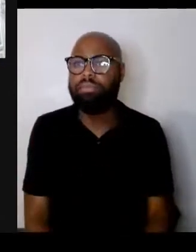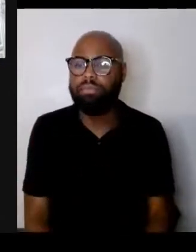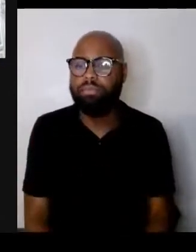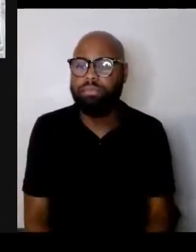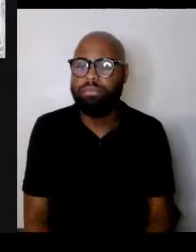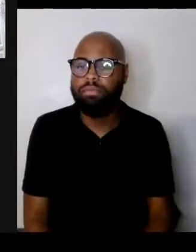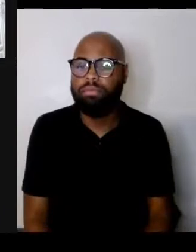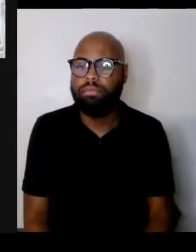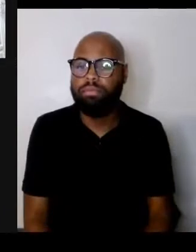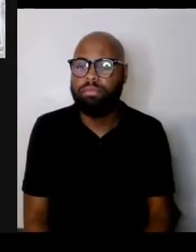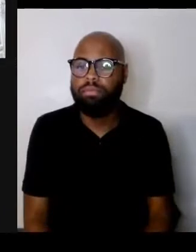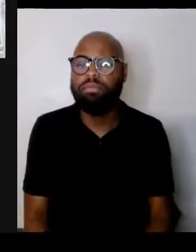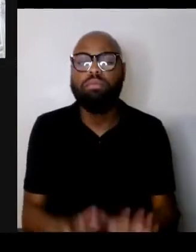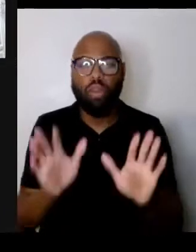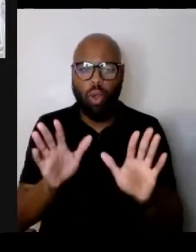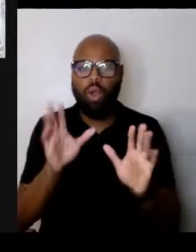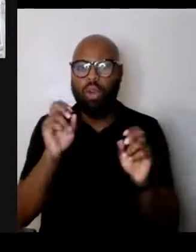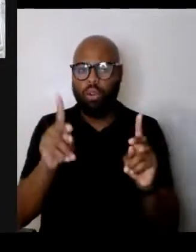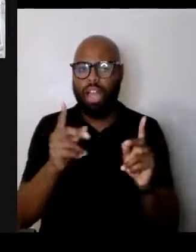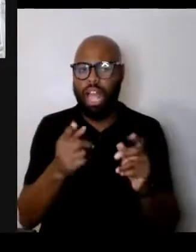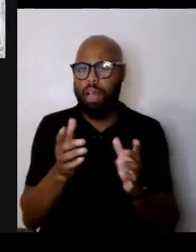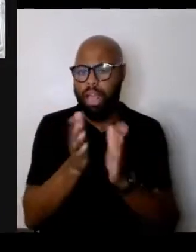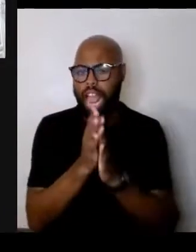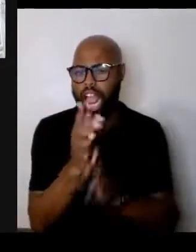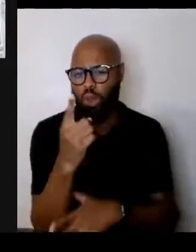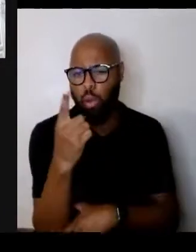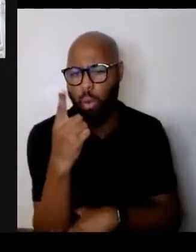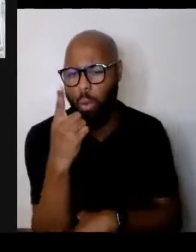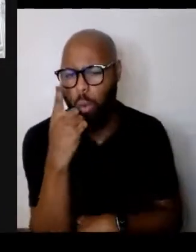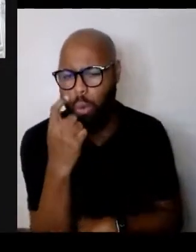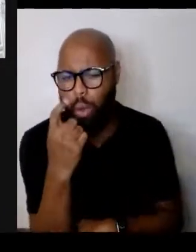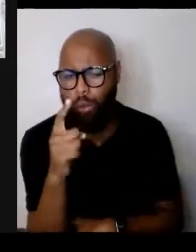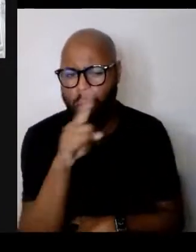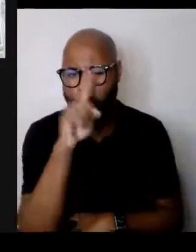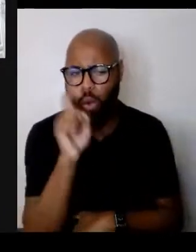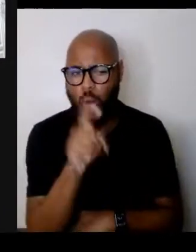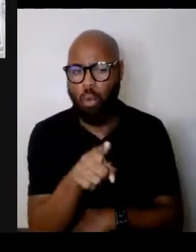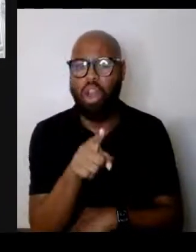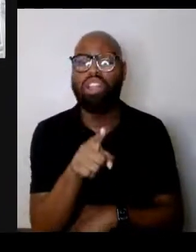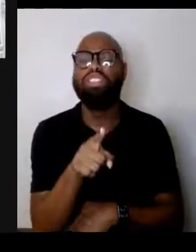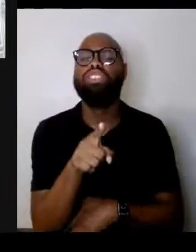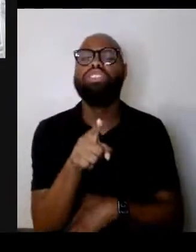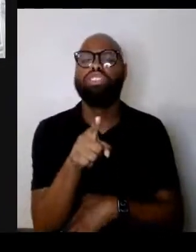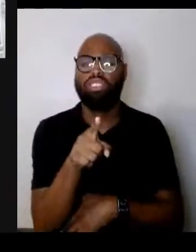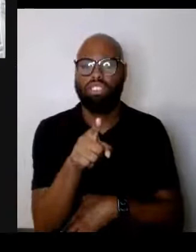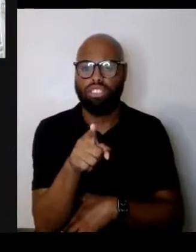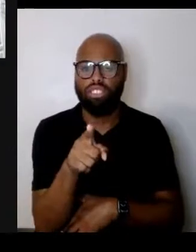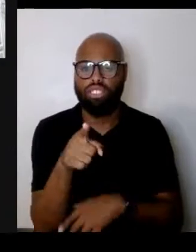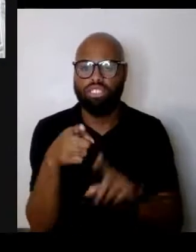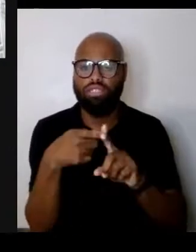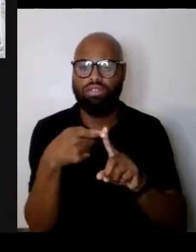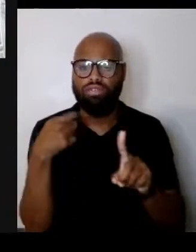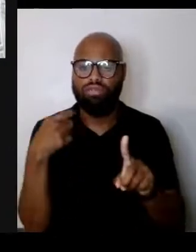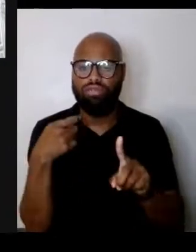Okay, so let me, if I could, ask one last question that came from one of our viewers.